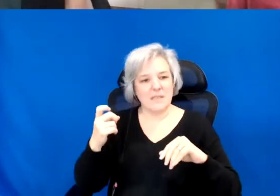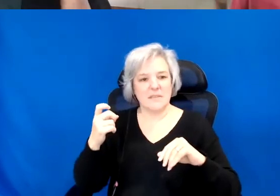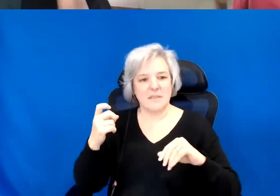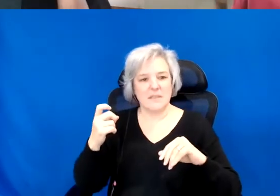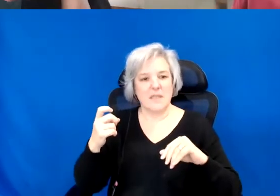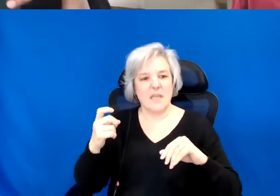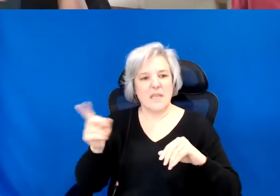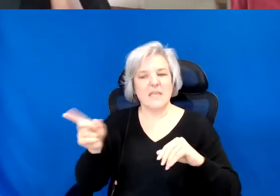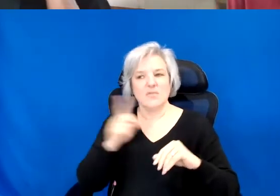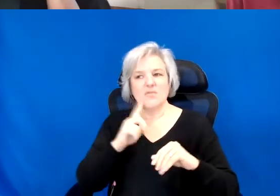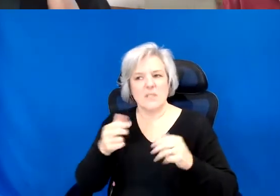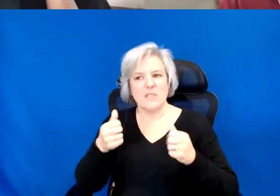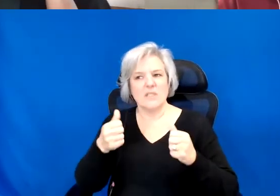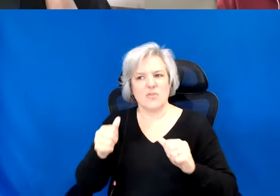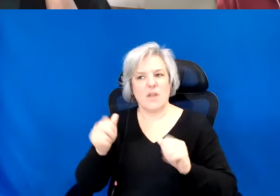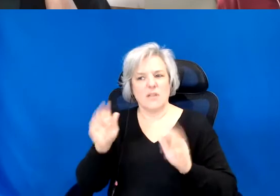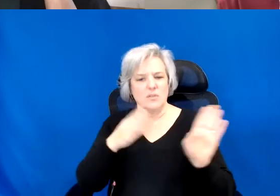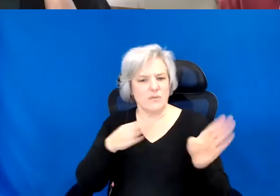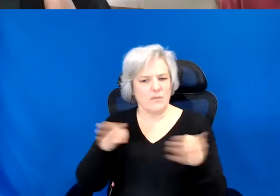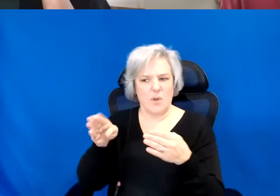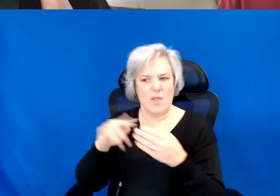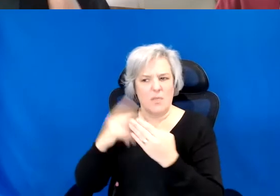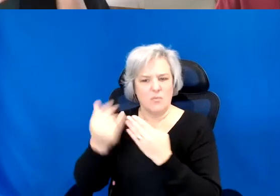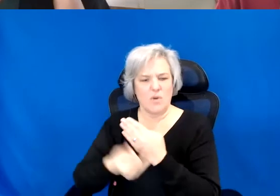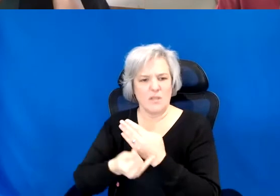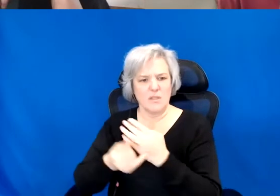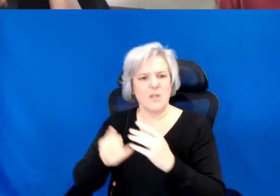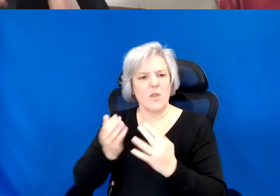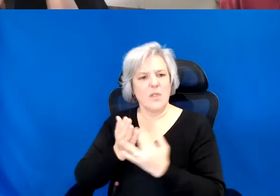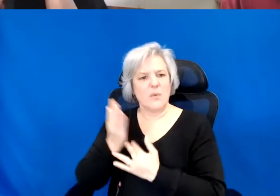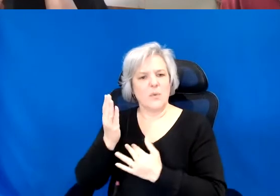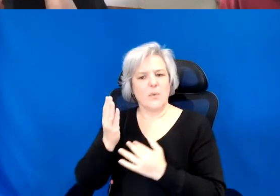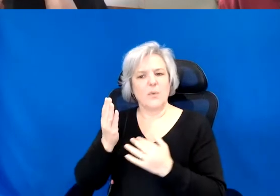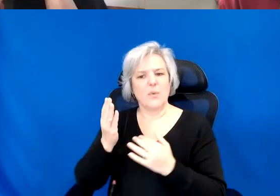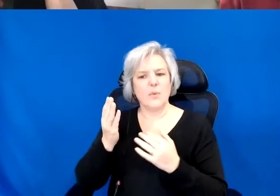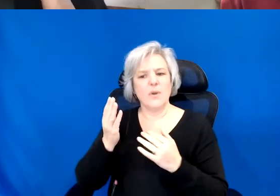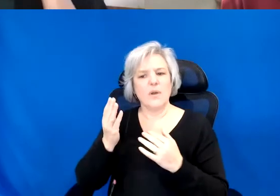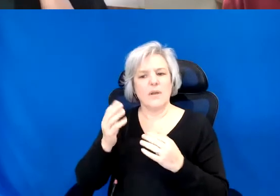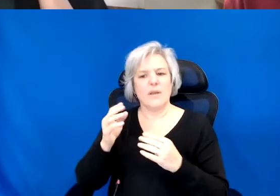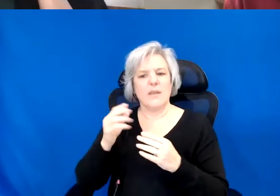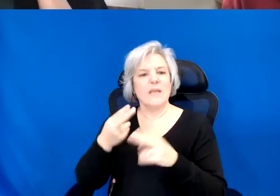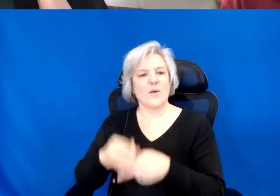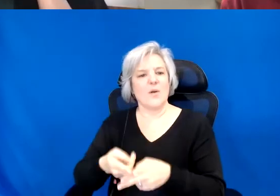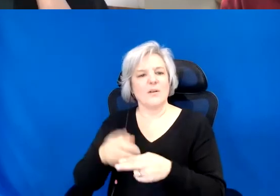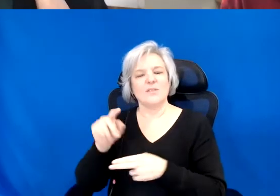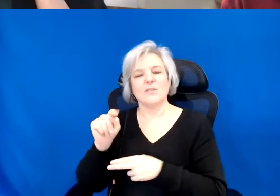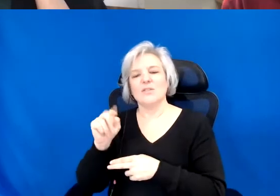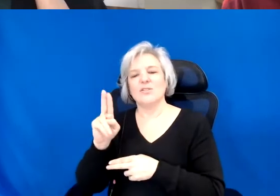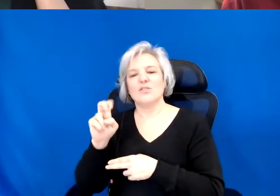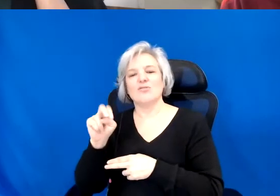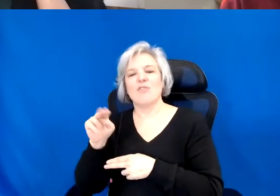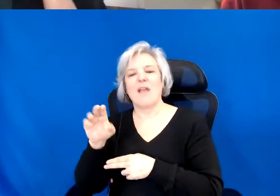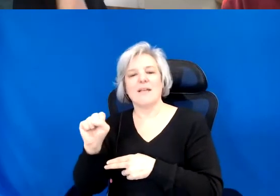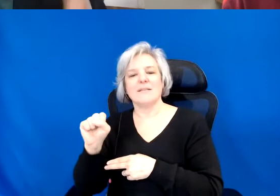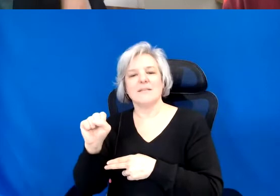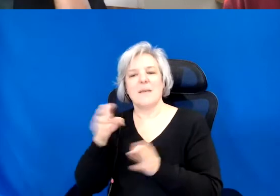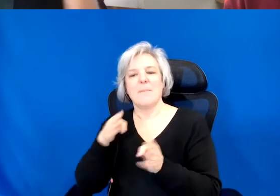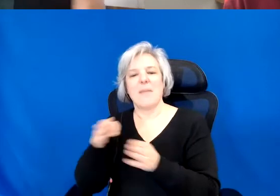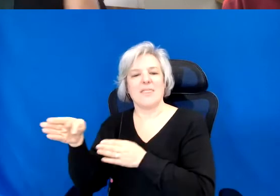really turning attention to that project, through kind of formulation that he calls trans as method. Which is really like resisting all of the